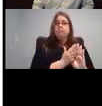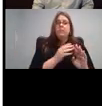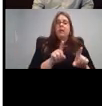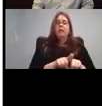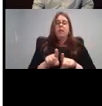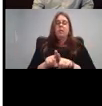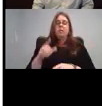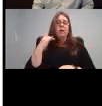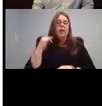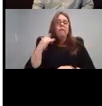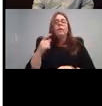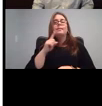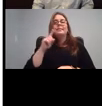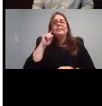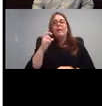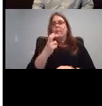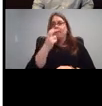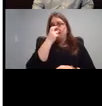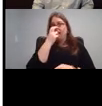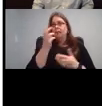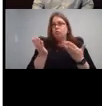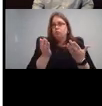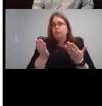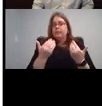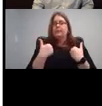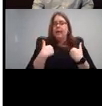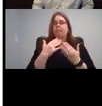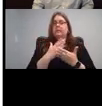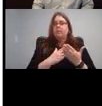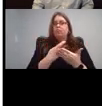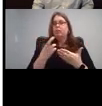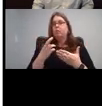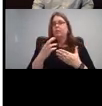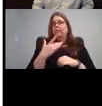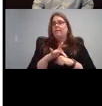and it does have some of the resources in Spanish. And just